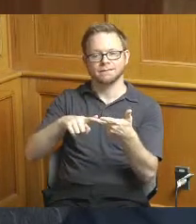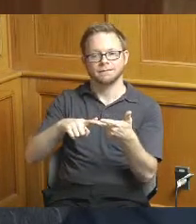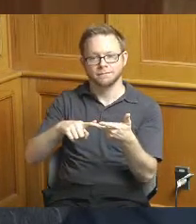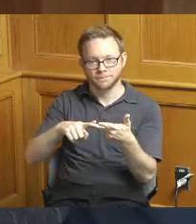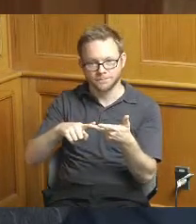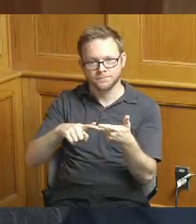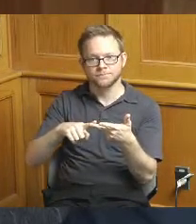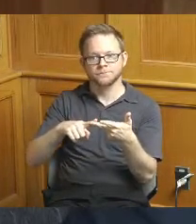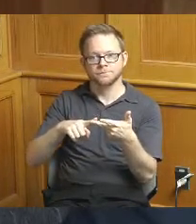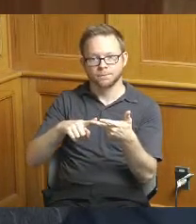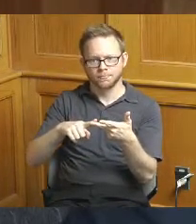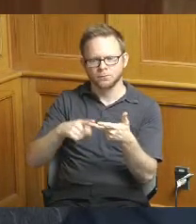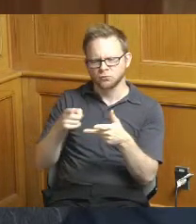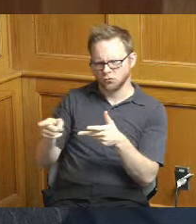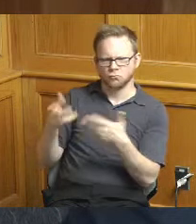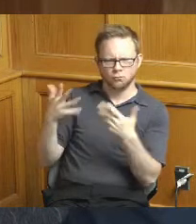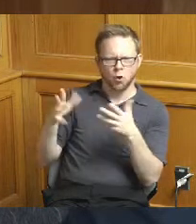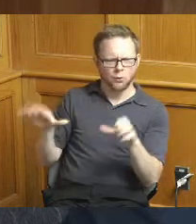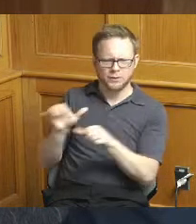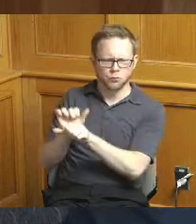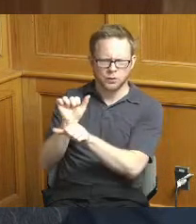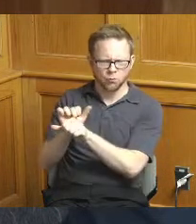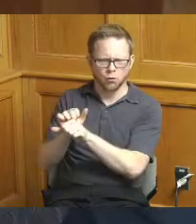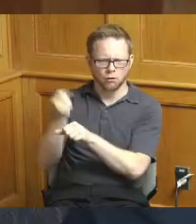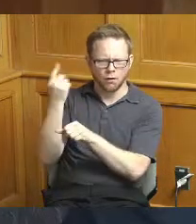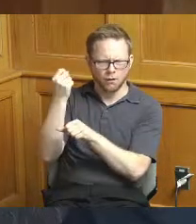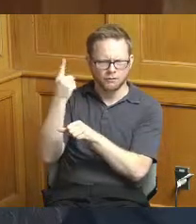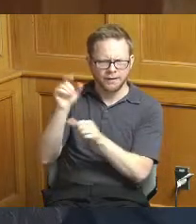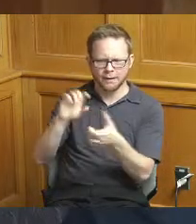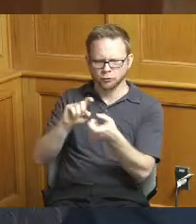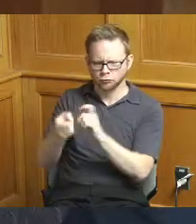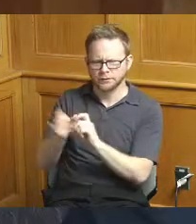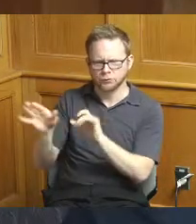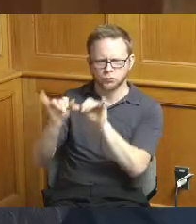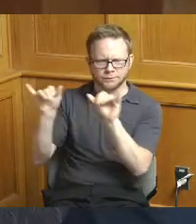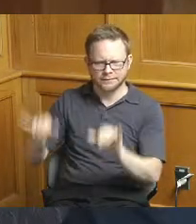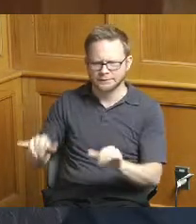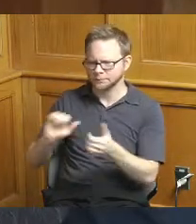beyond what you're already doing by way of changing things and Diana's already described that